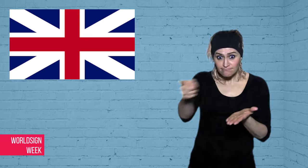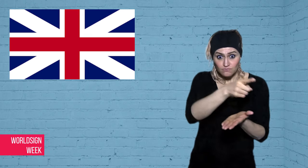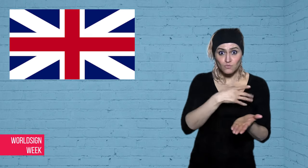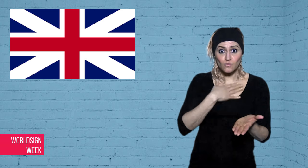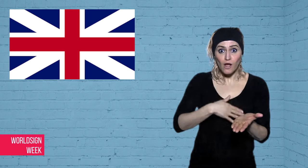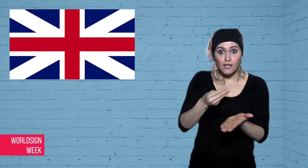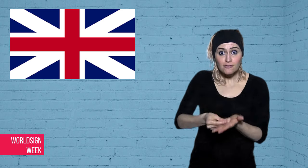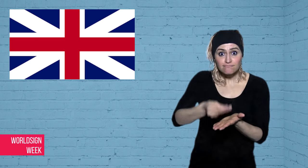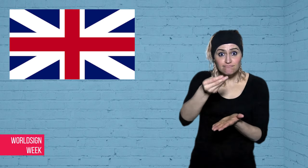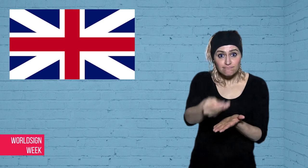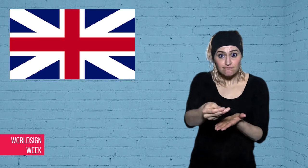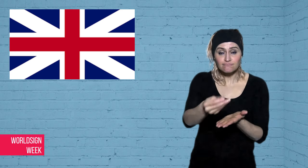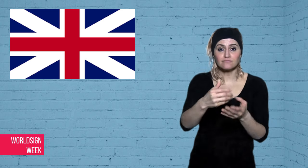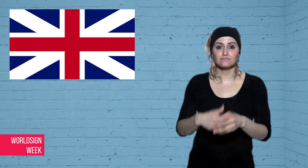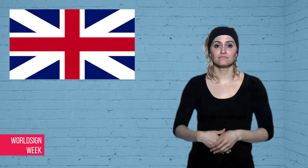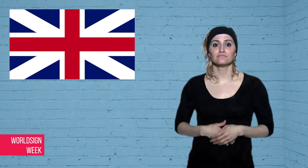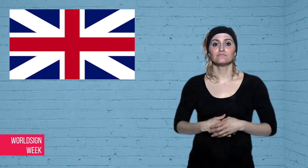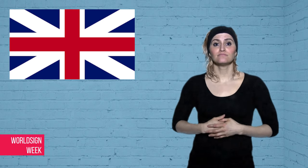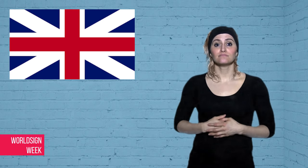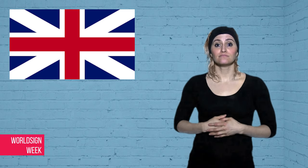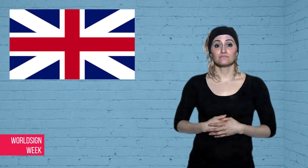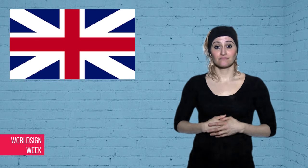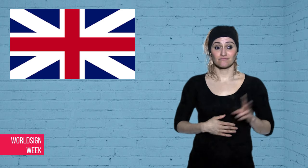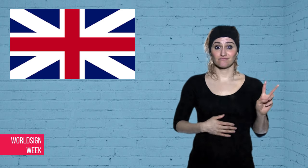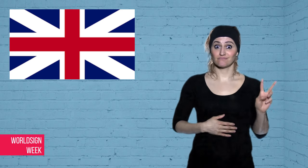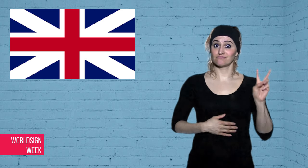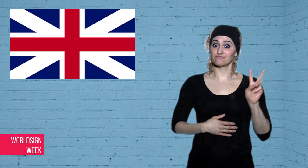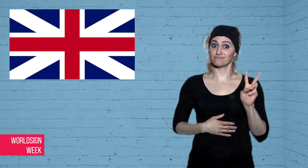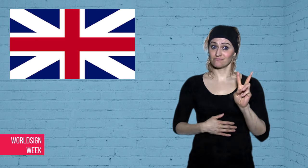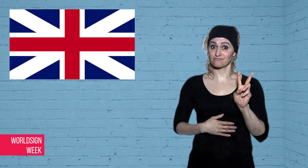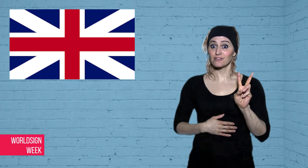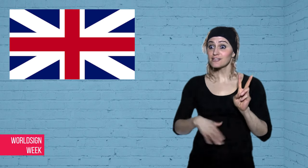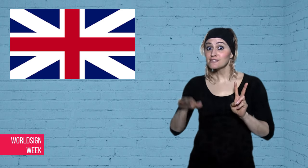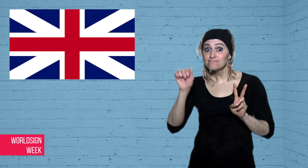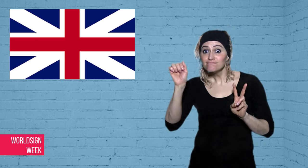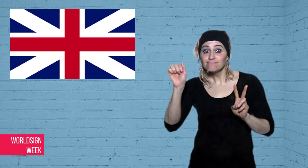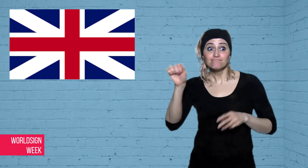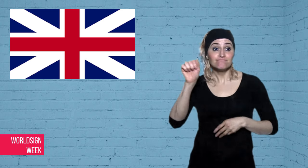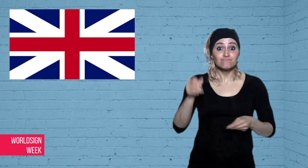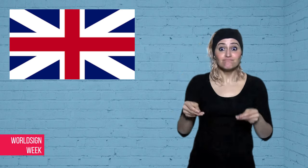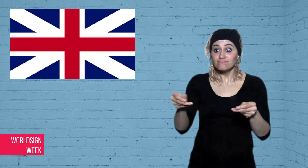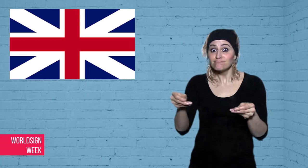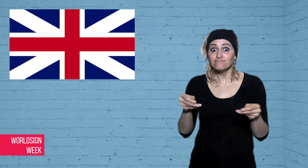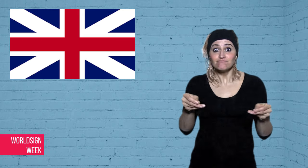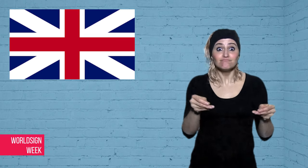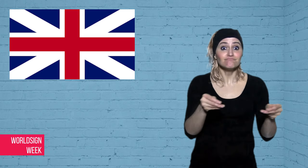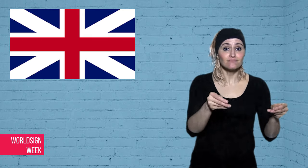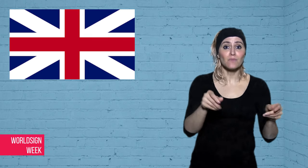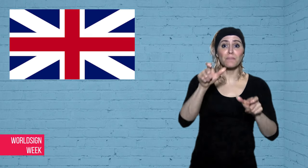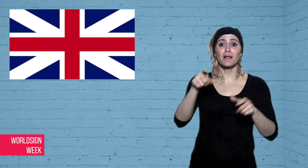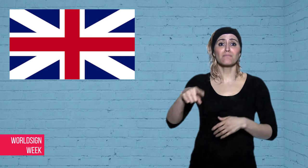people into buying their pictures.